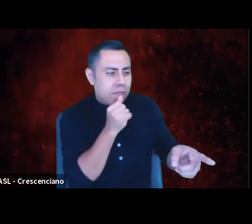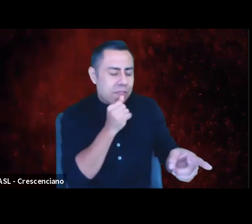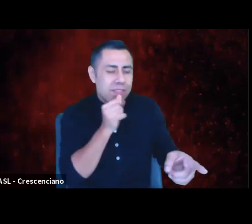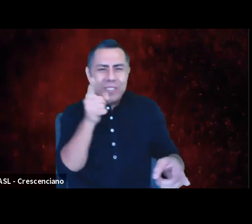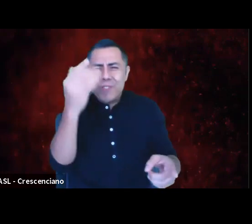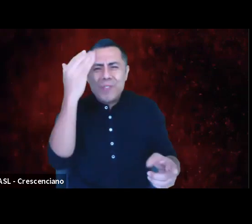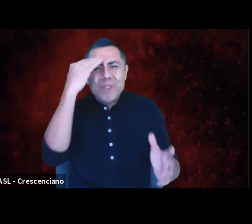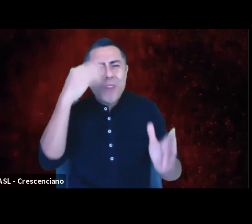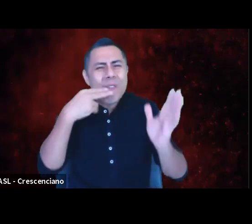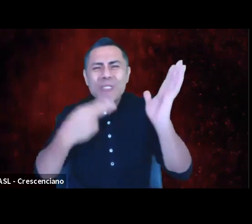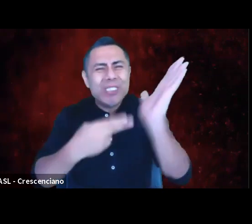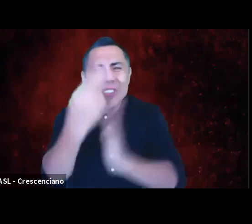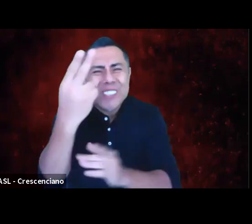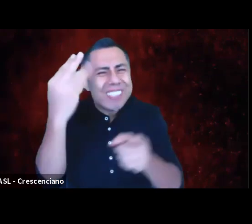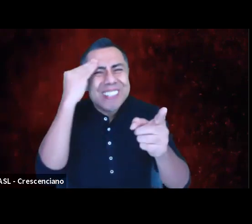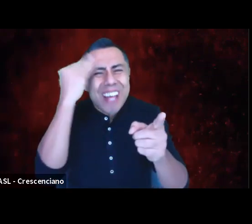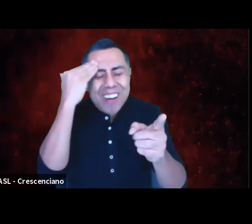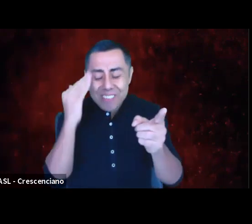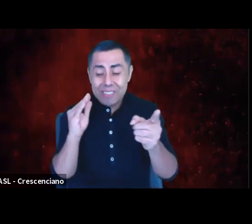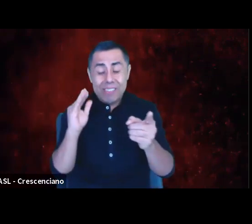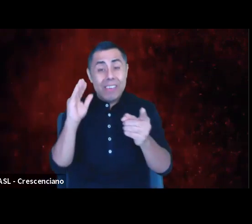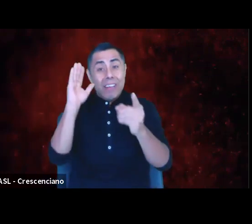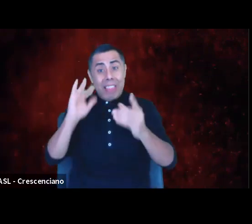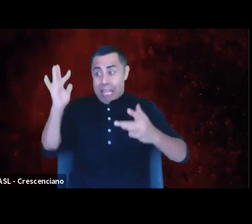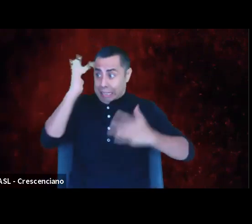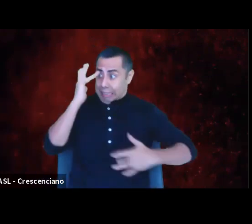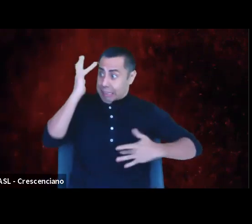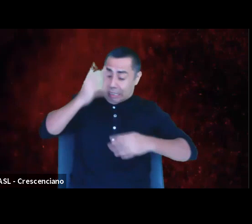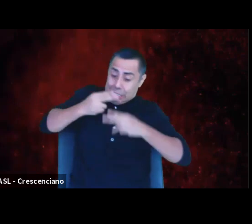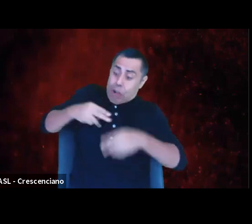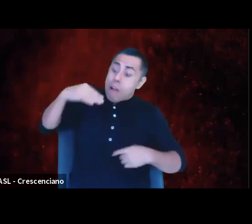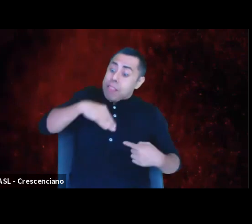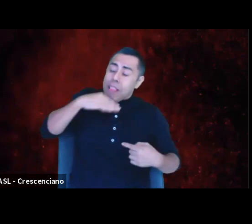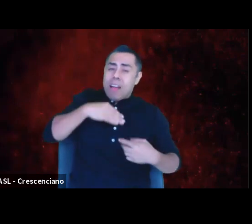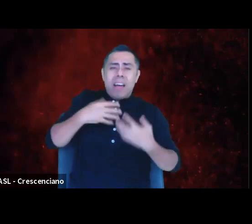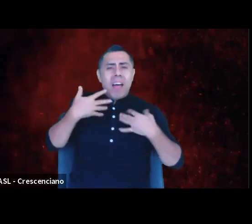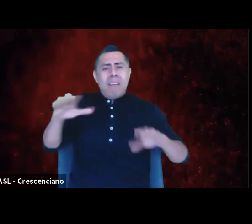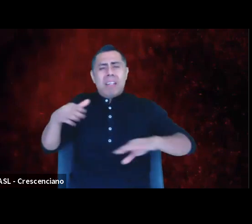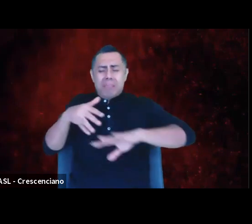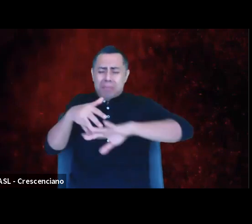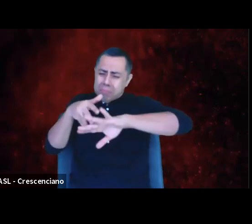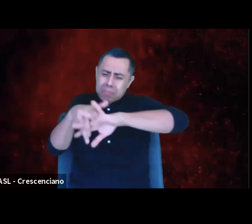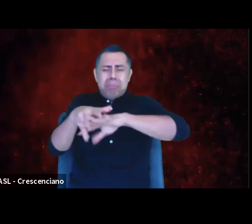permeate every aspect of the Western world, perhaps every aspect of every world.